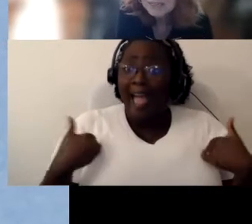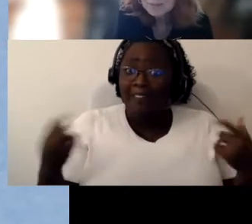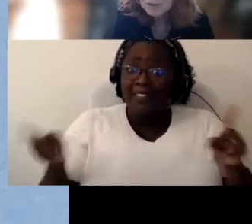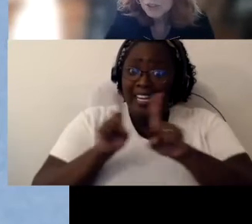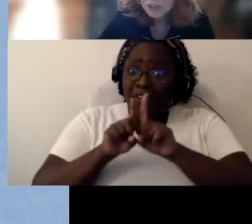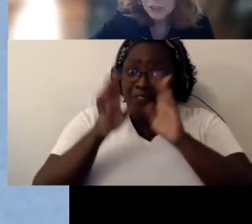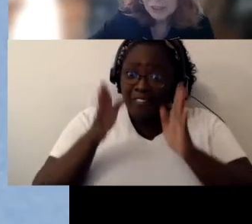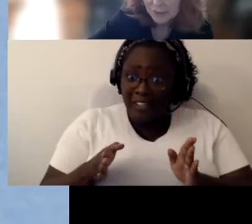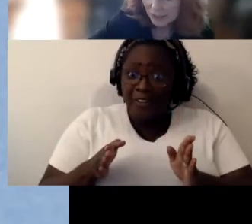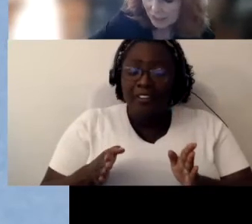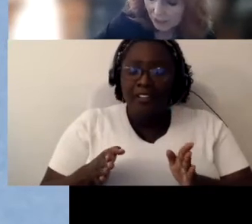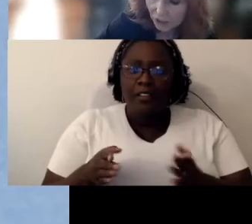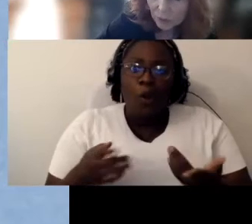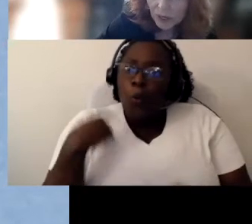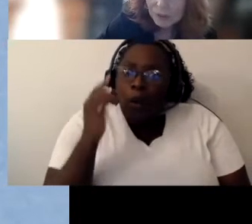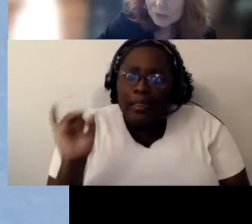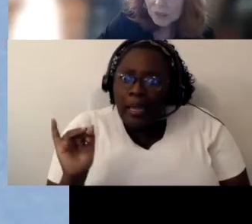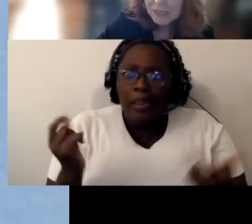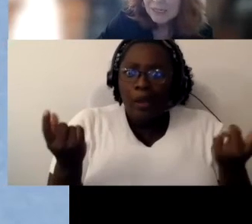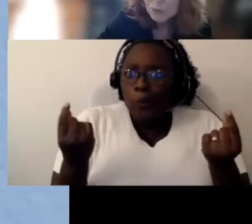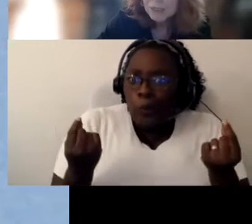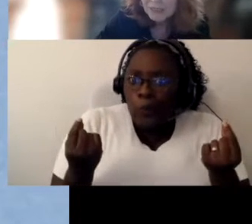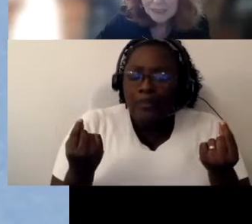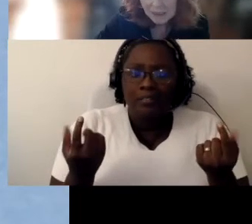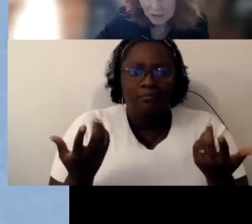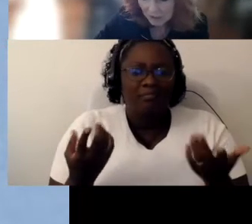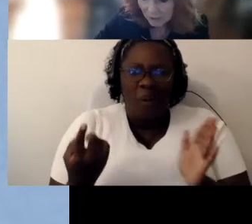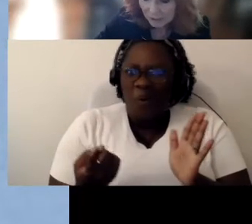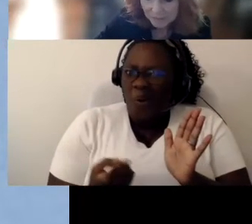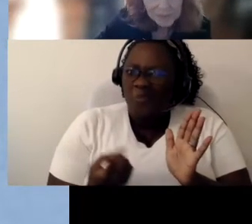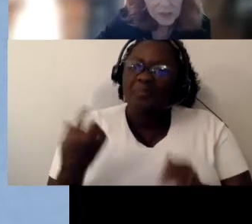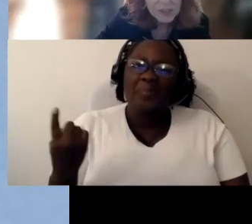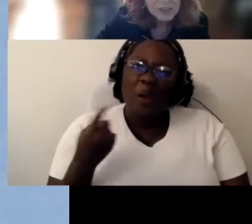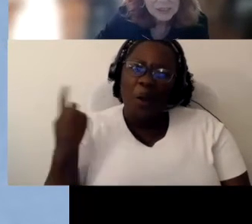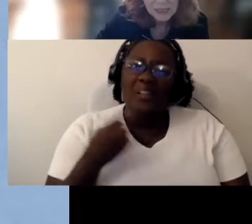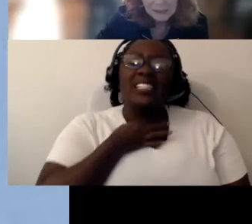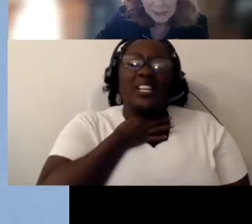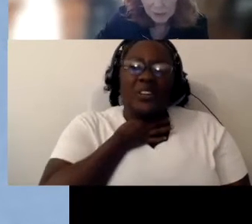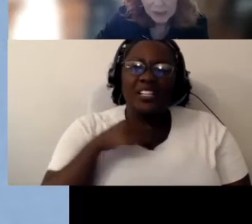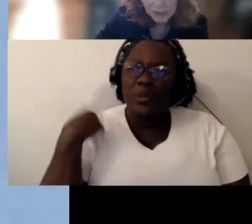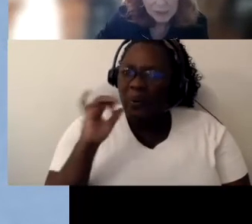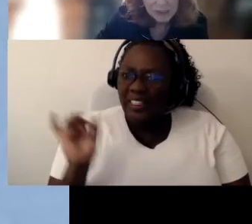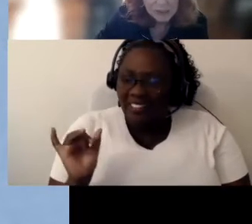supposed to look, you know we always wanna see what does this look like? So there are